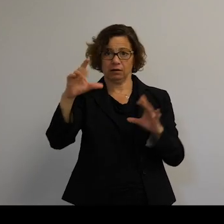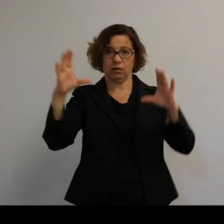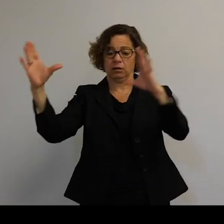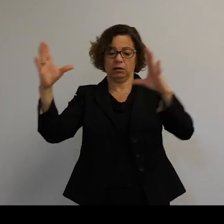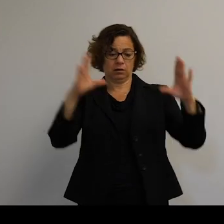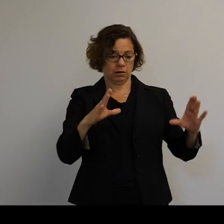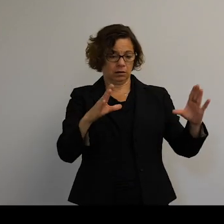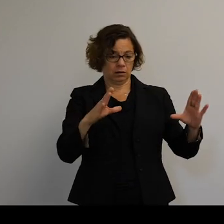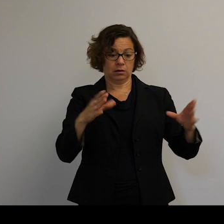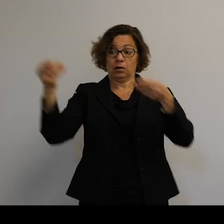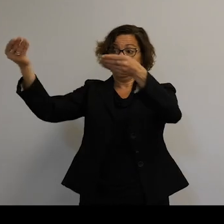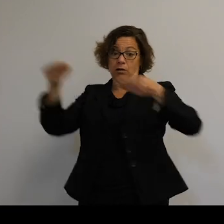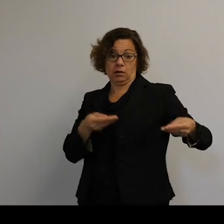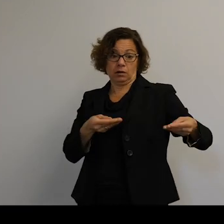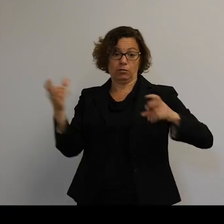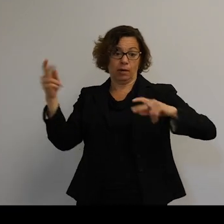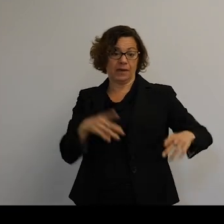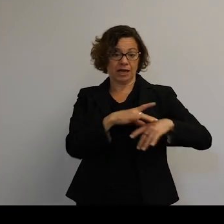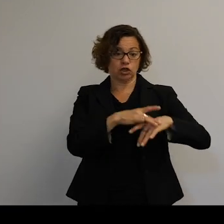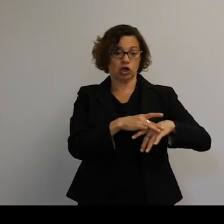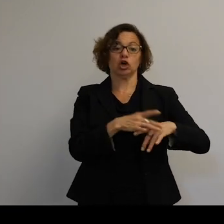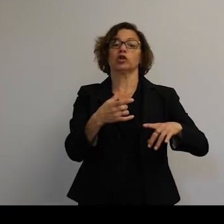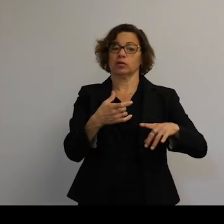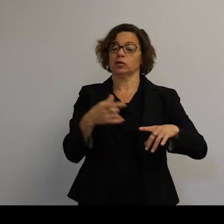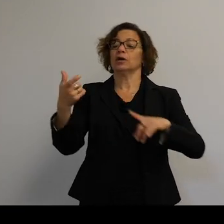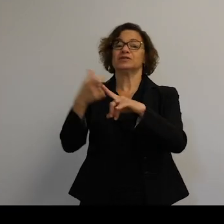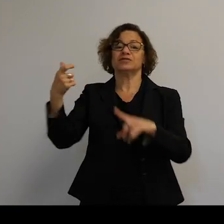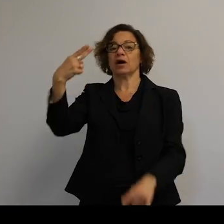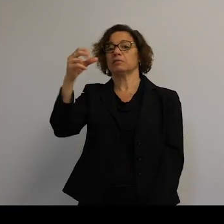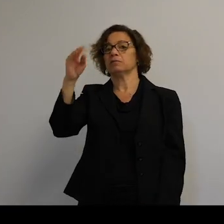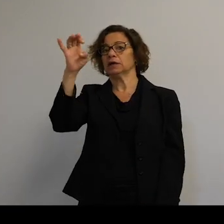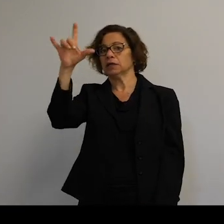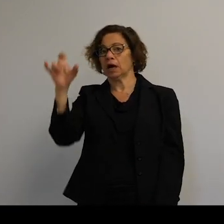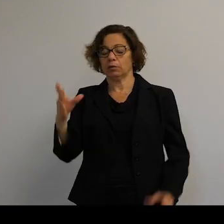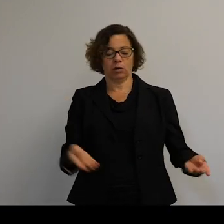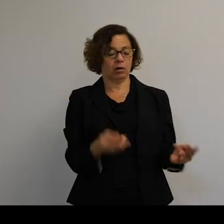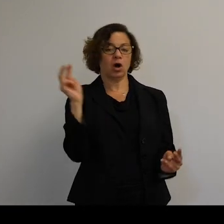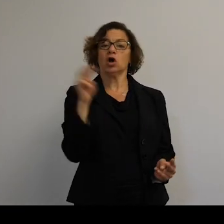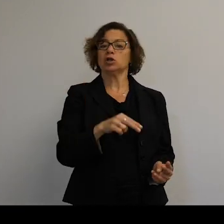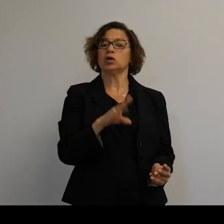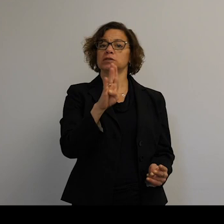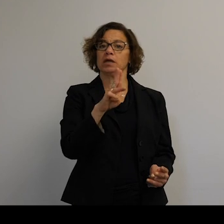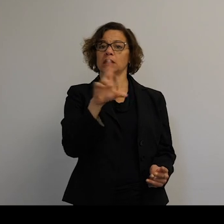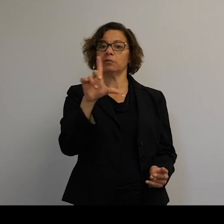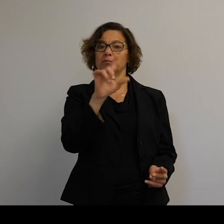taken from Hubble. And that looks, for all intents and purposes, like a bullet hole, basically.